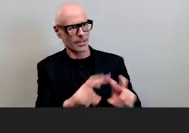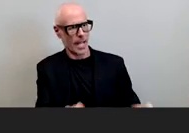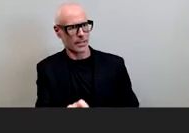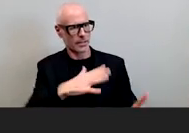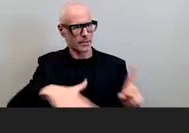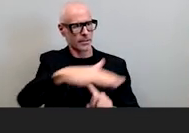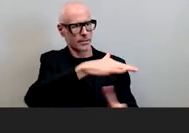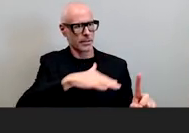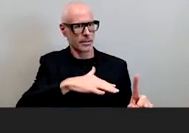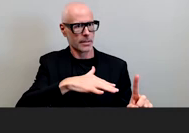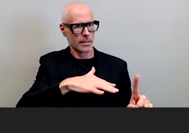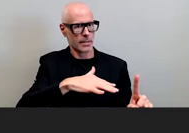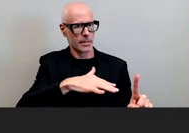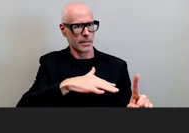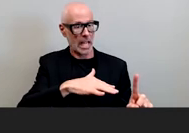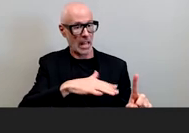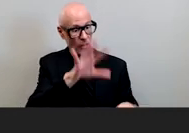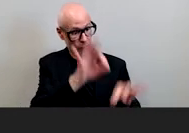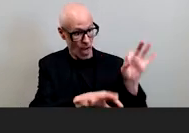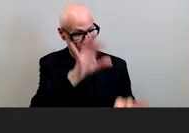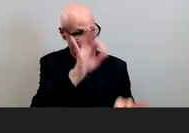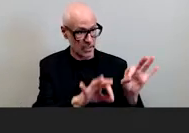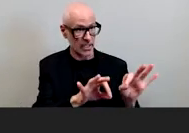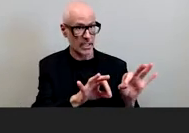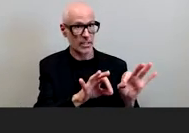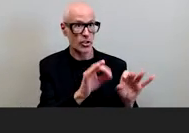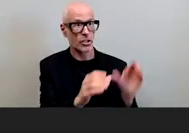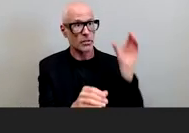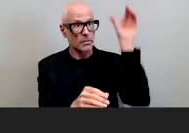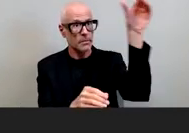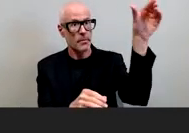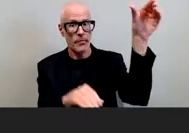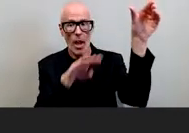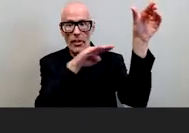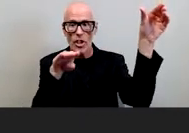and then have the findings merely rest on a shelf you got to do something with the data